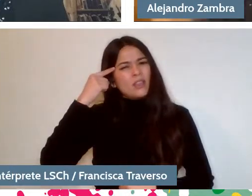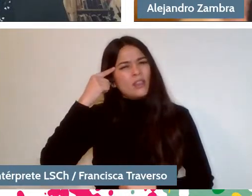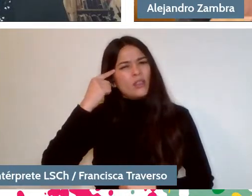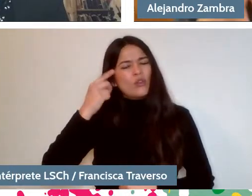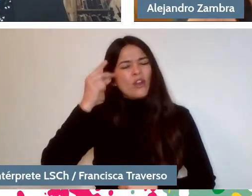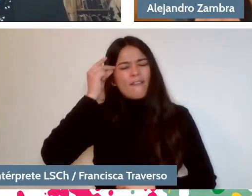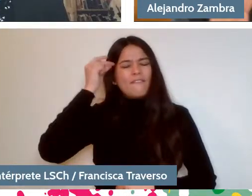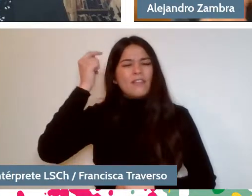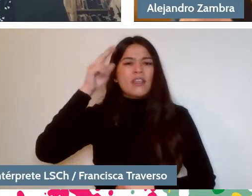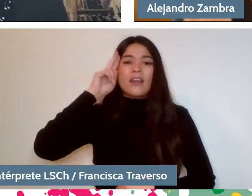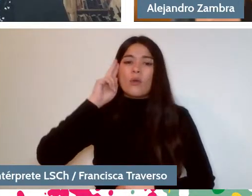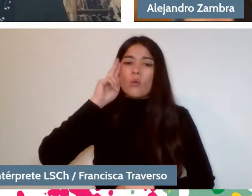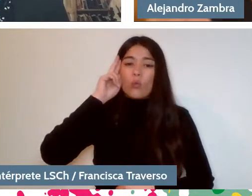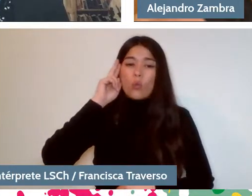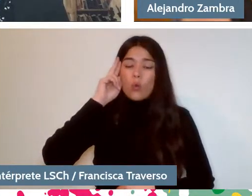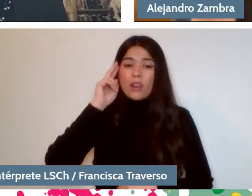And then, from that...